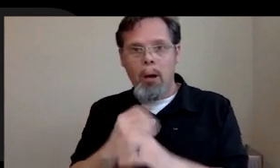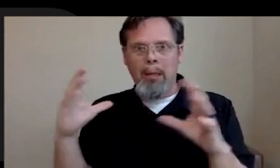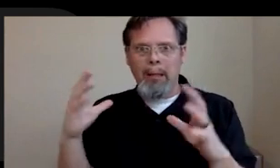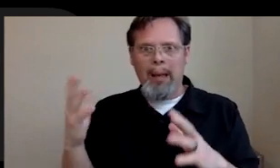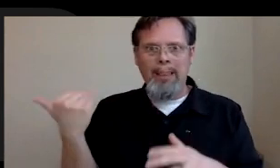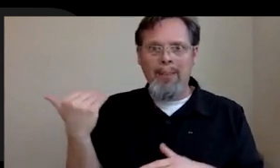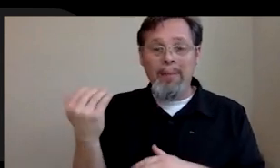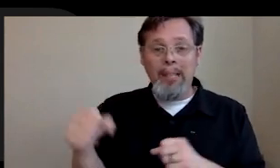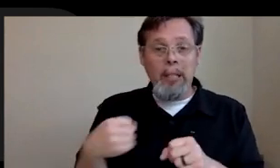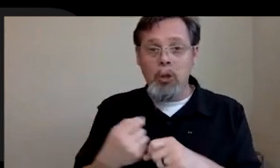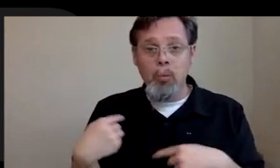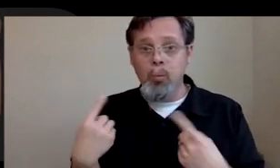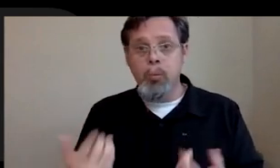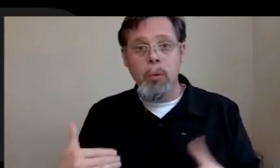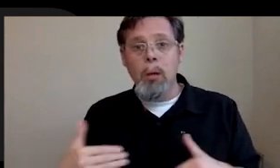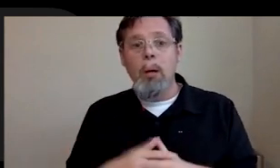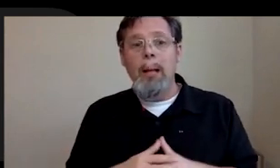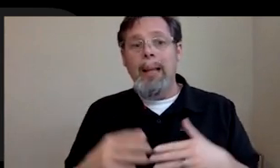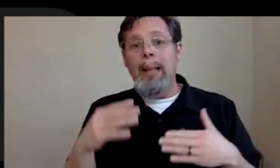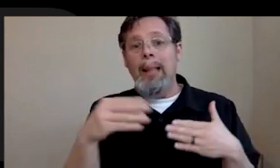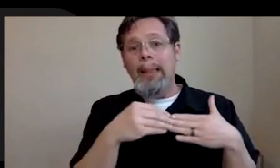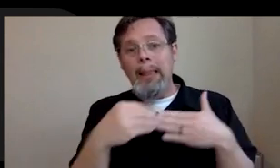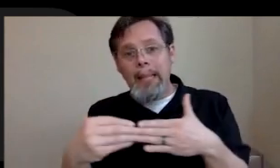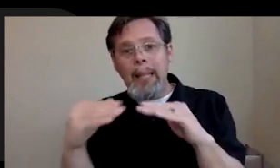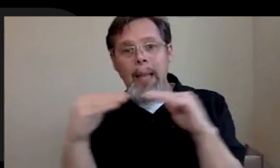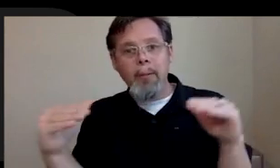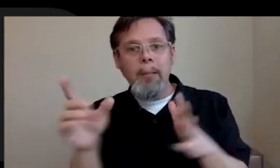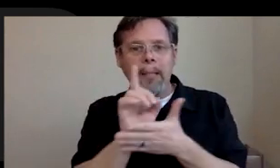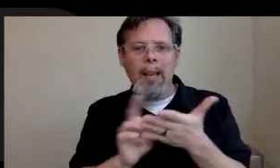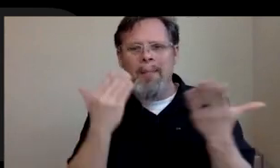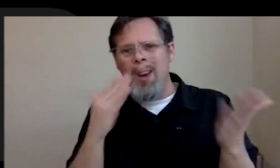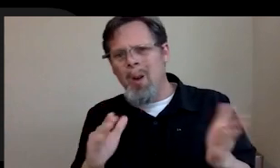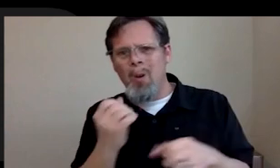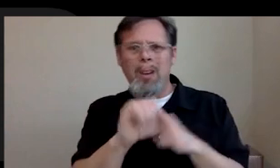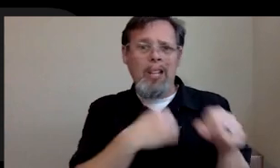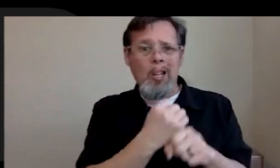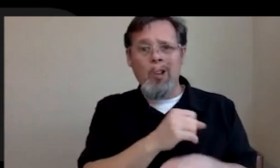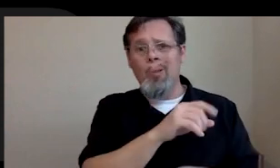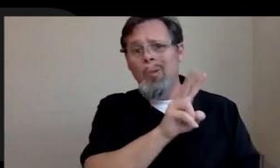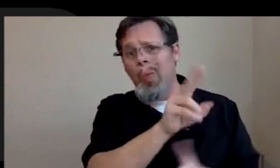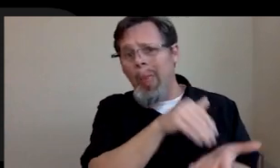prior lead level designer, I don't know, in the year 2000 average, I would say I don't know, maybe